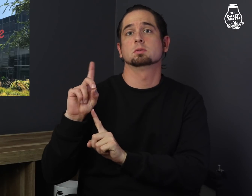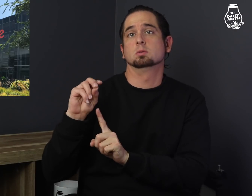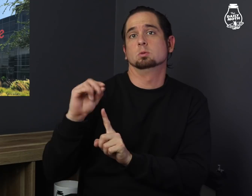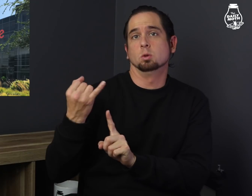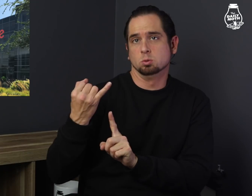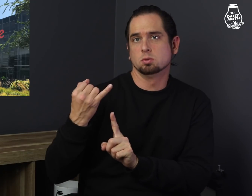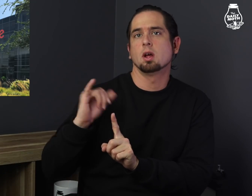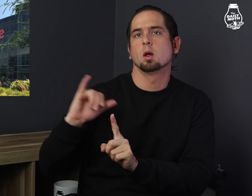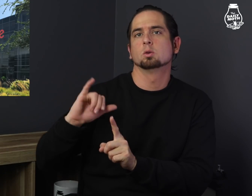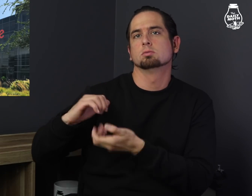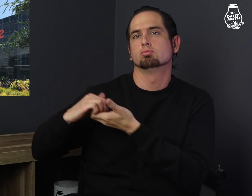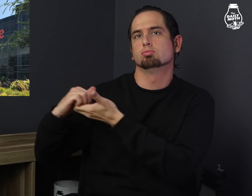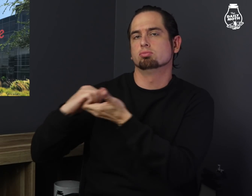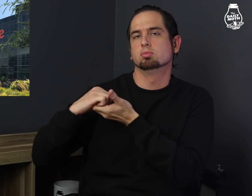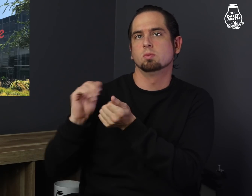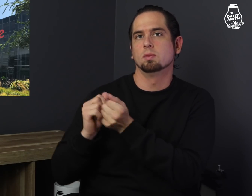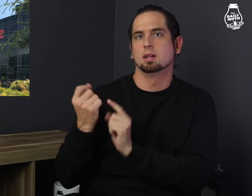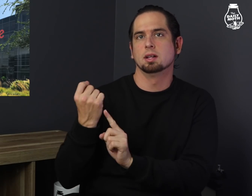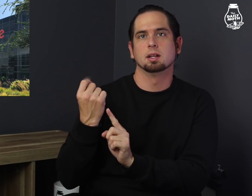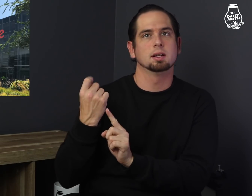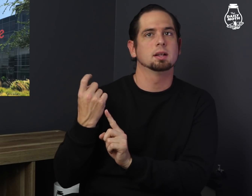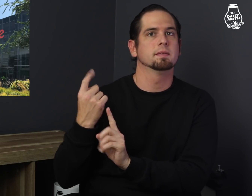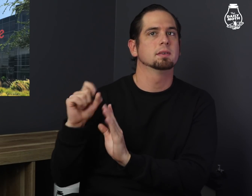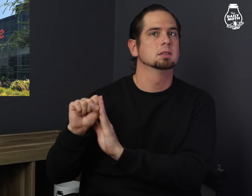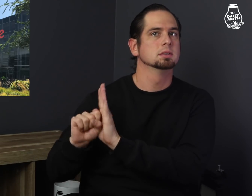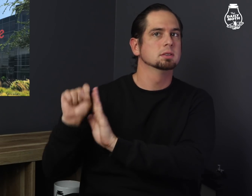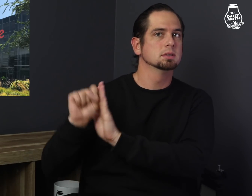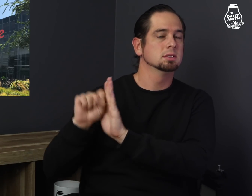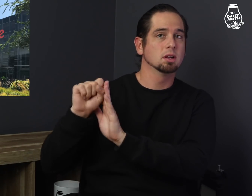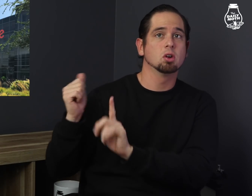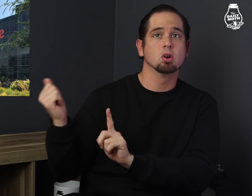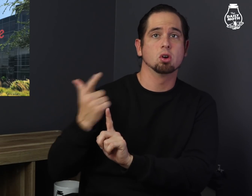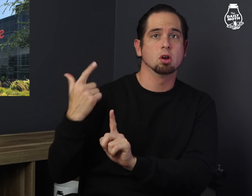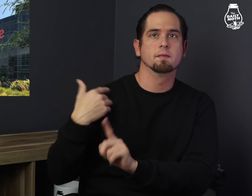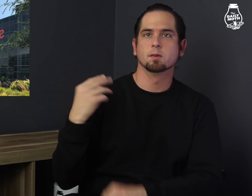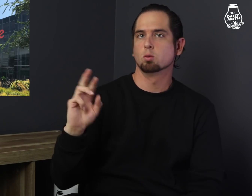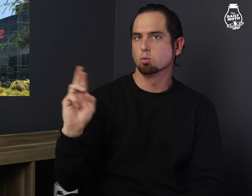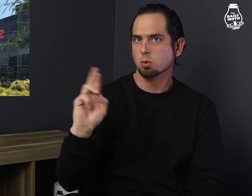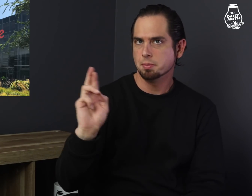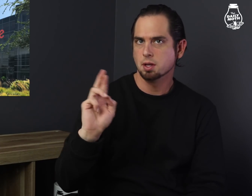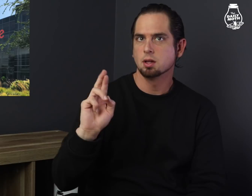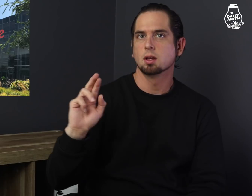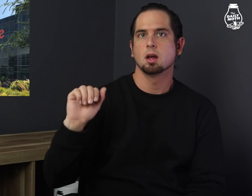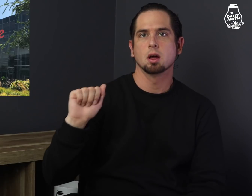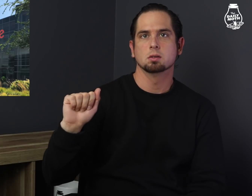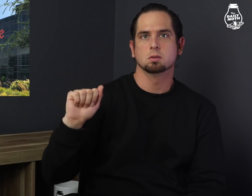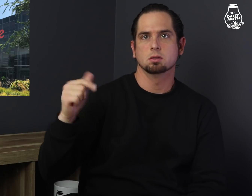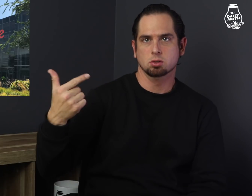The DOJ partnered with 11 states with a Republican attorney